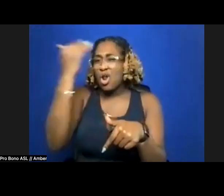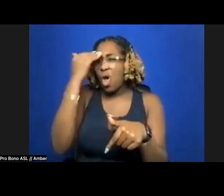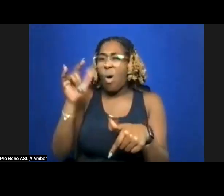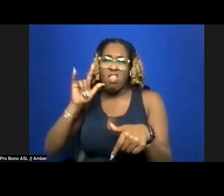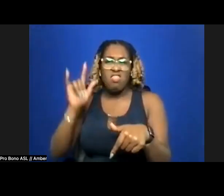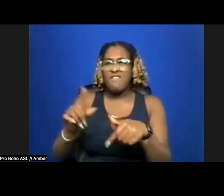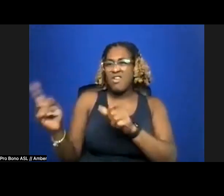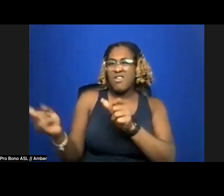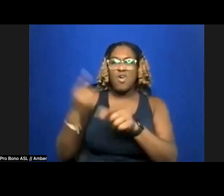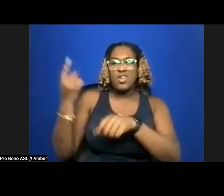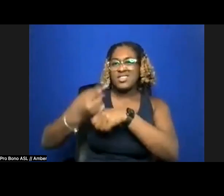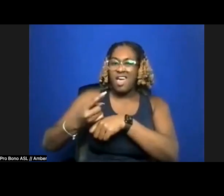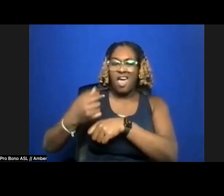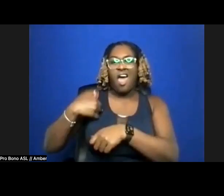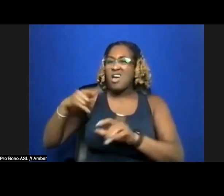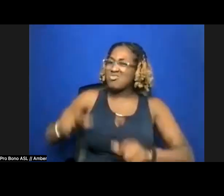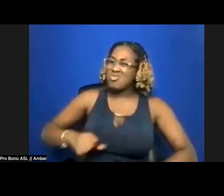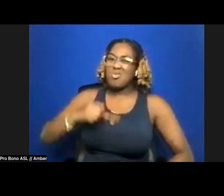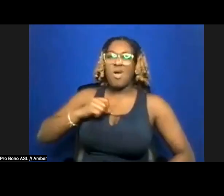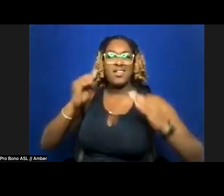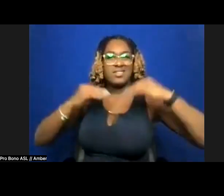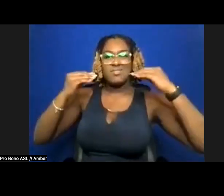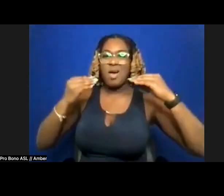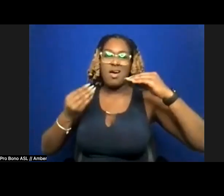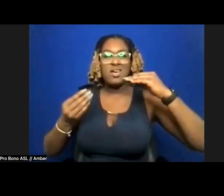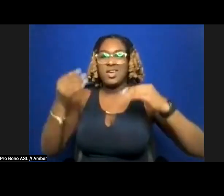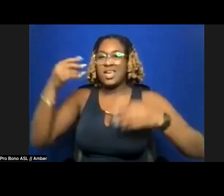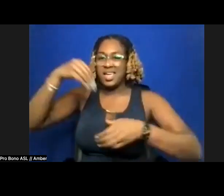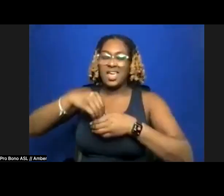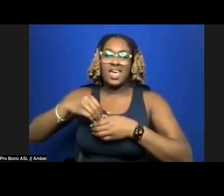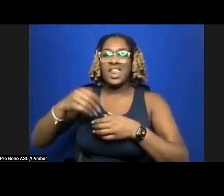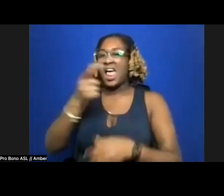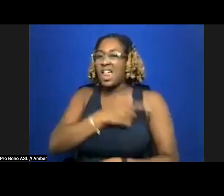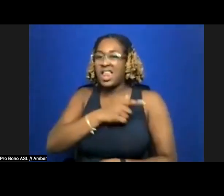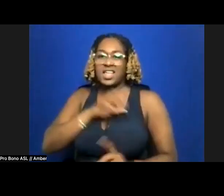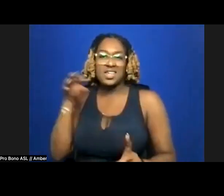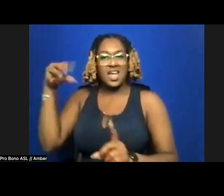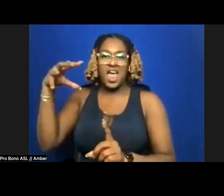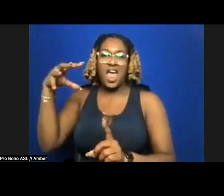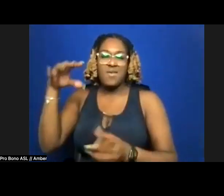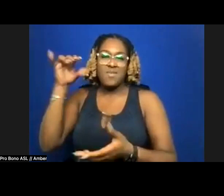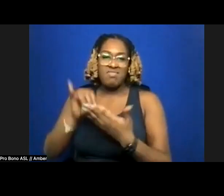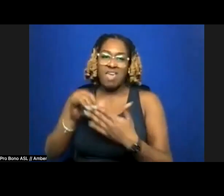I pried its smile into a lazy camera’s eye, spied its abundance of pink—the trembling lip